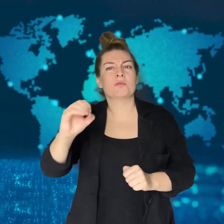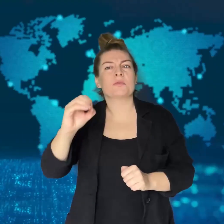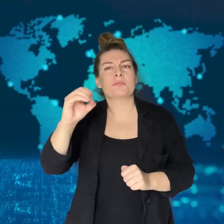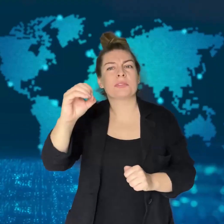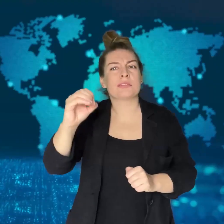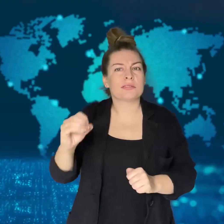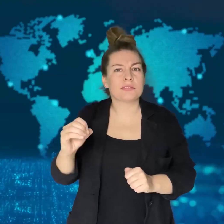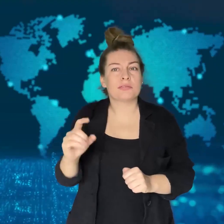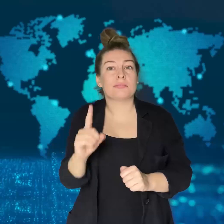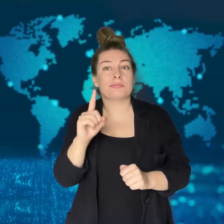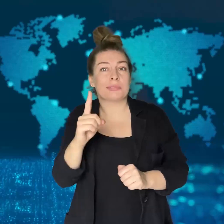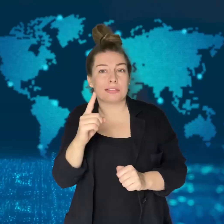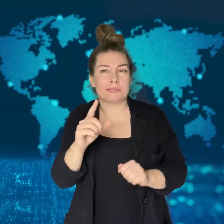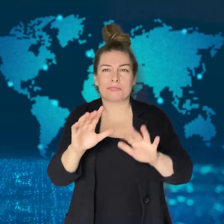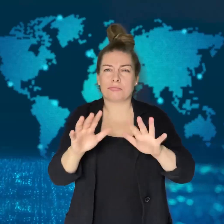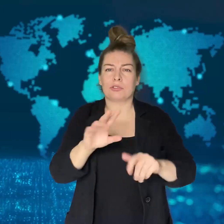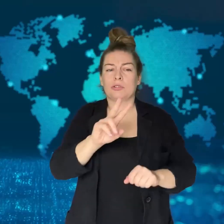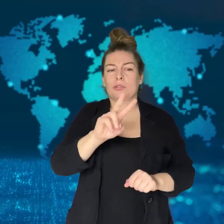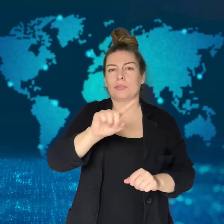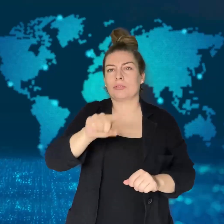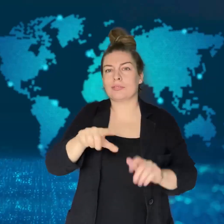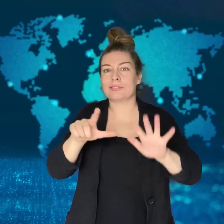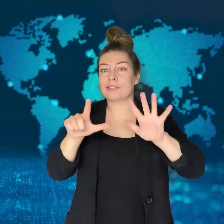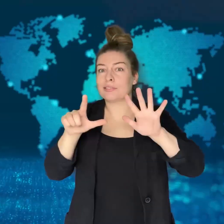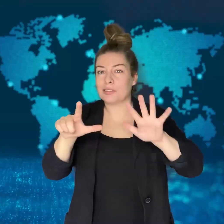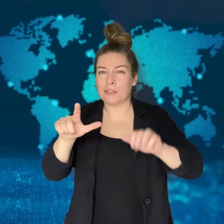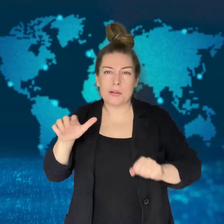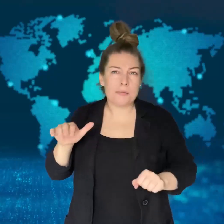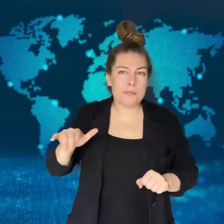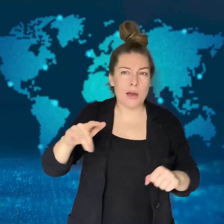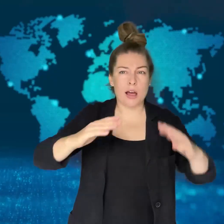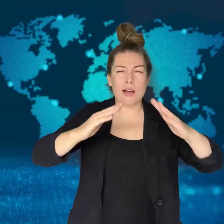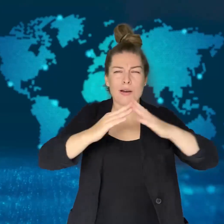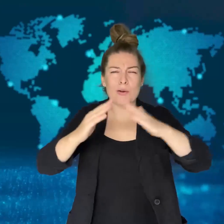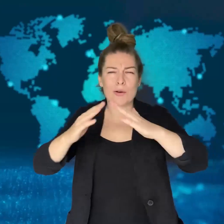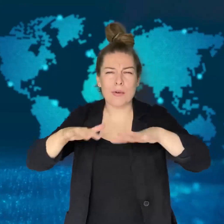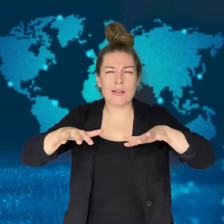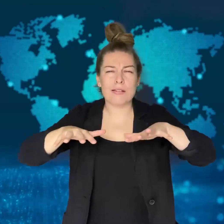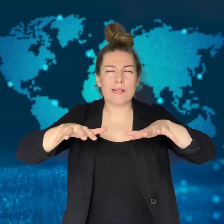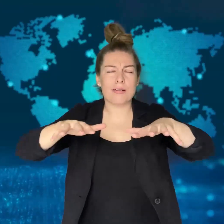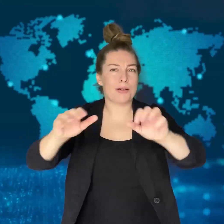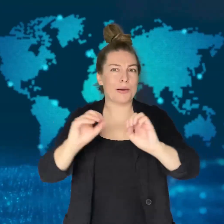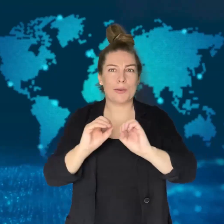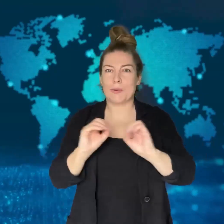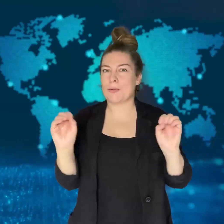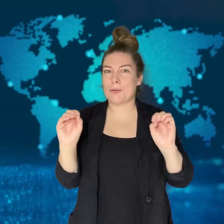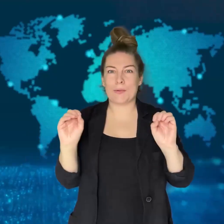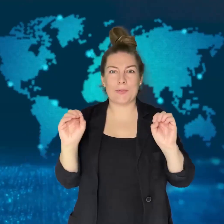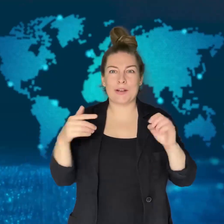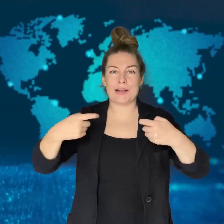After the storm, power was restored to